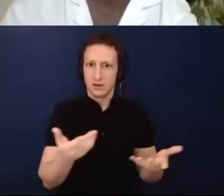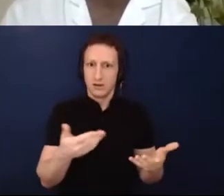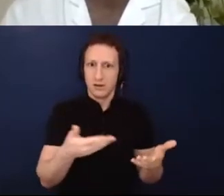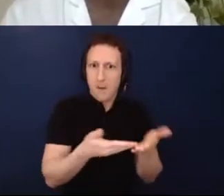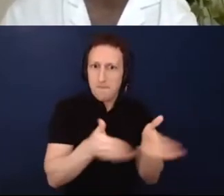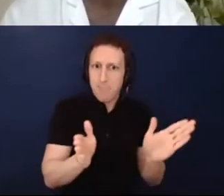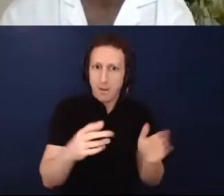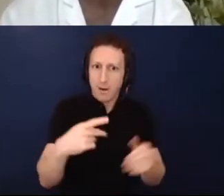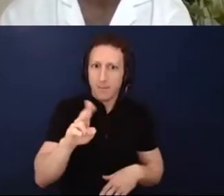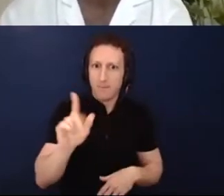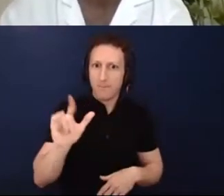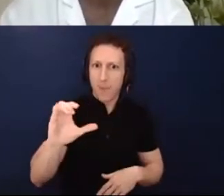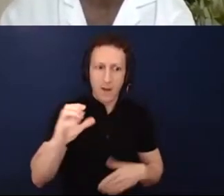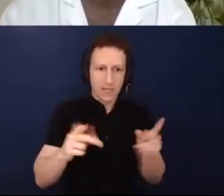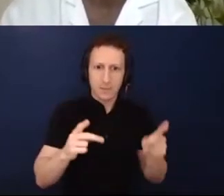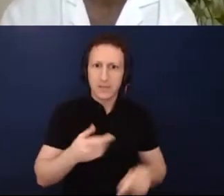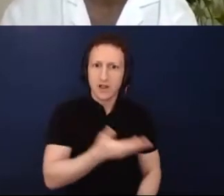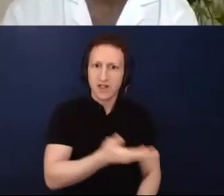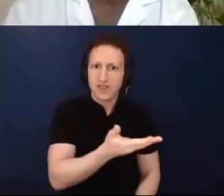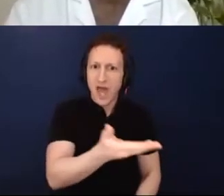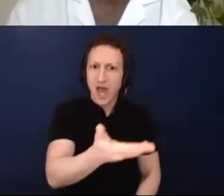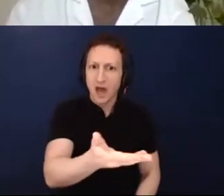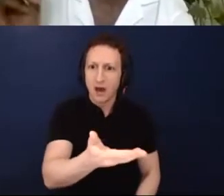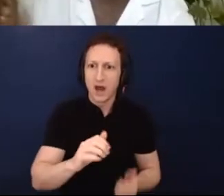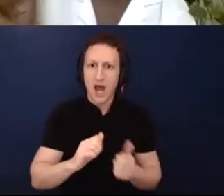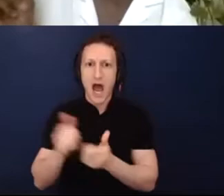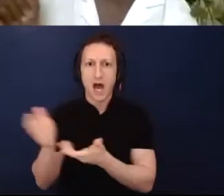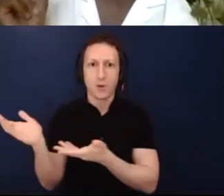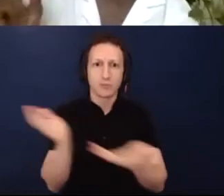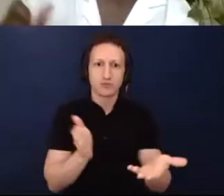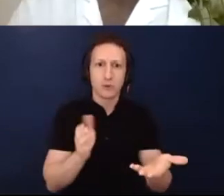also expand that in a time when we're also being more intimate in our